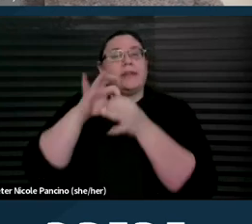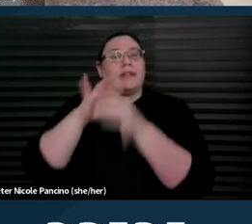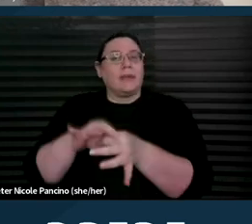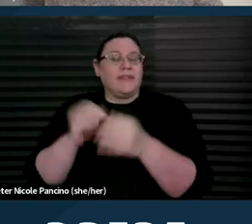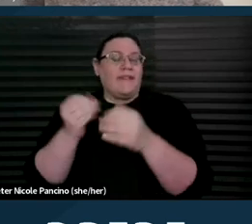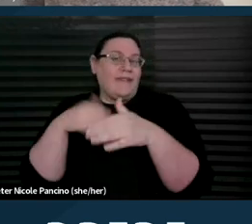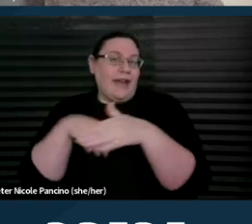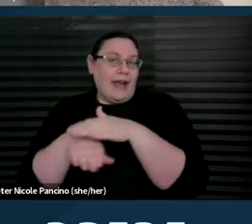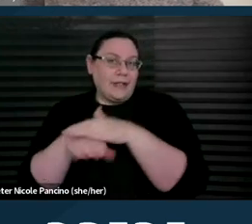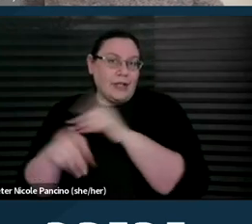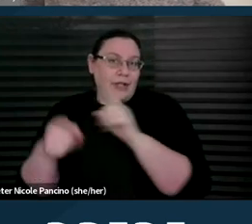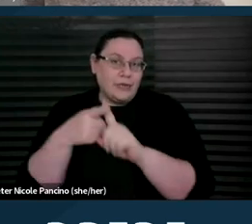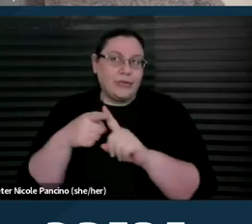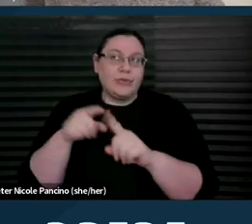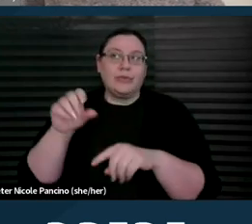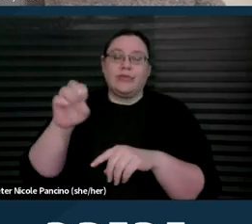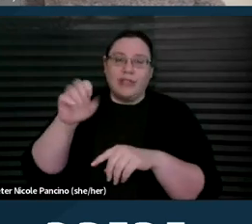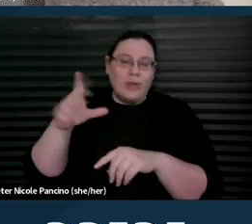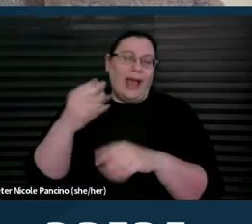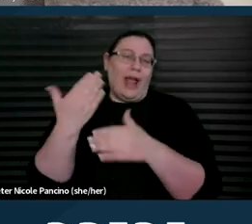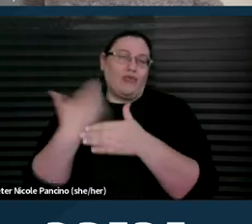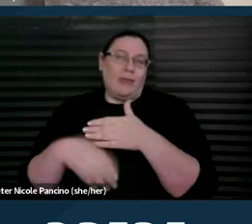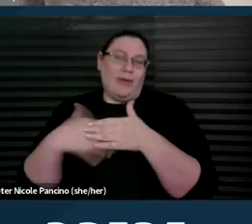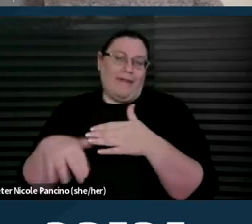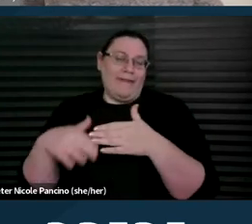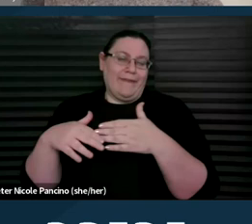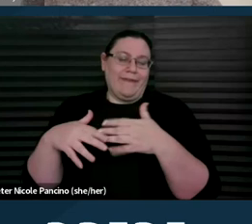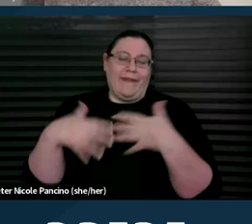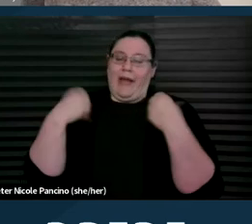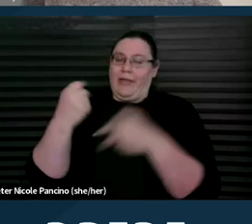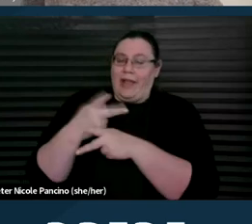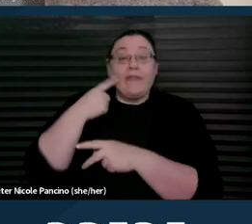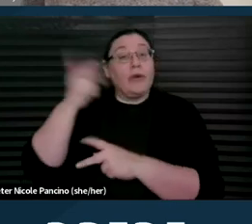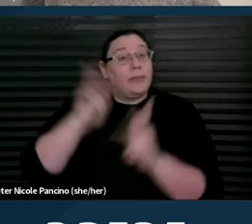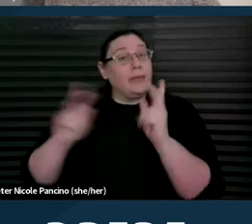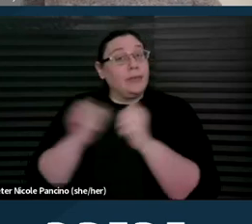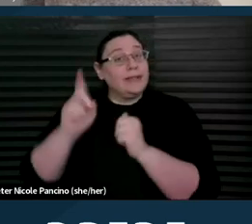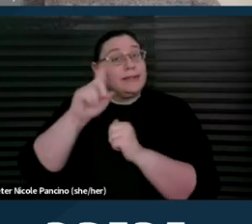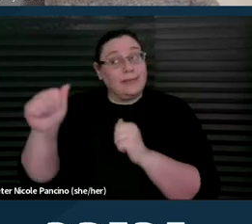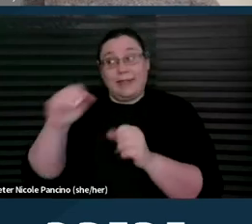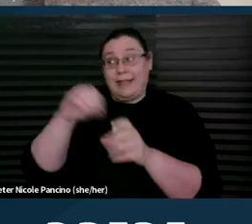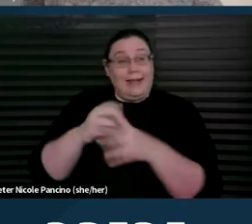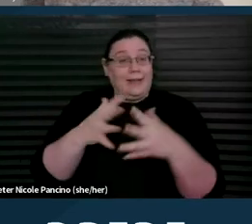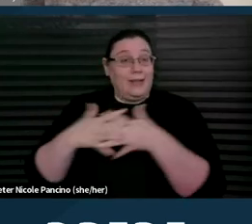to sexual and reproductive health care for people with disabilities in the United States